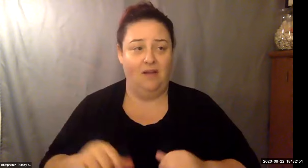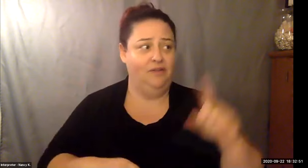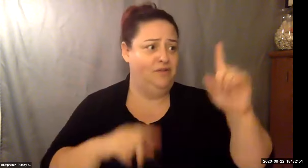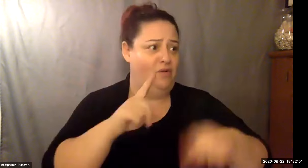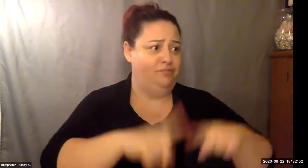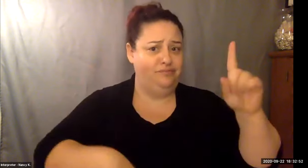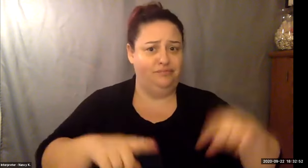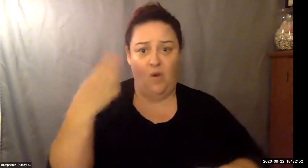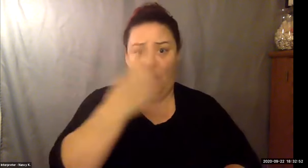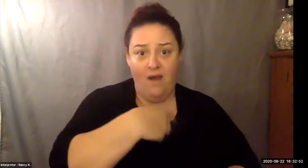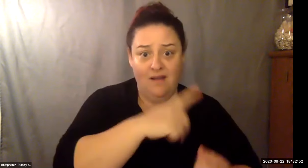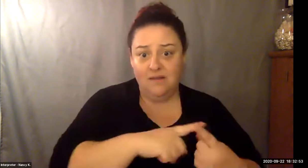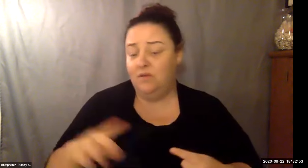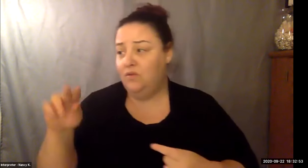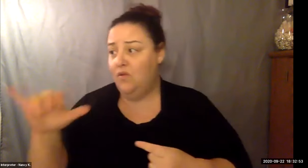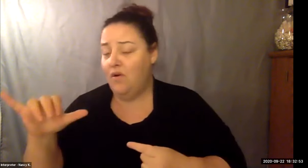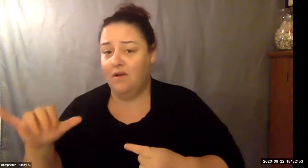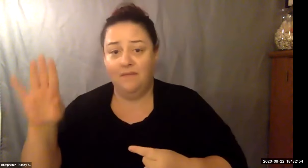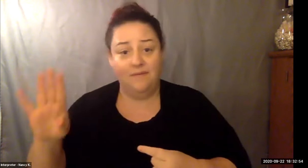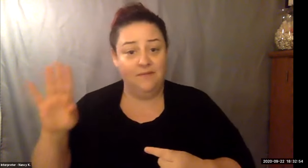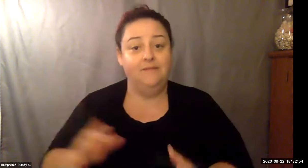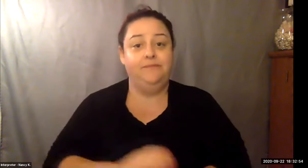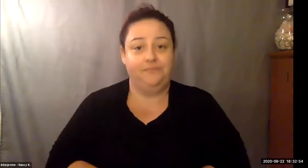Keith Wolling: It's we talk about skull and we cheer to friendship.